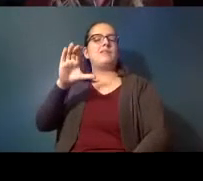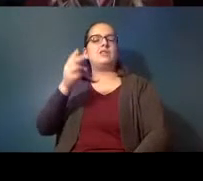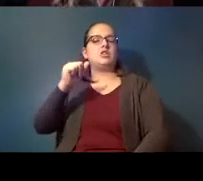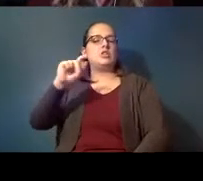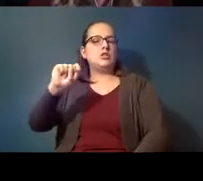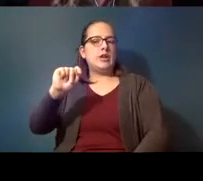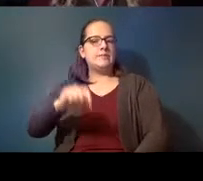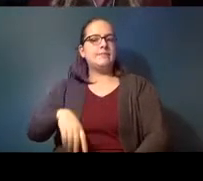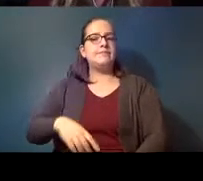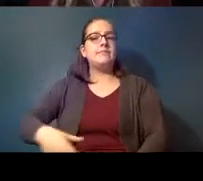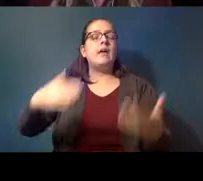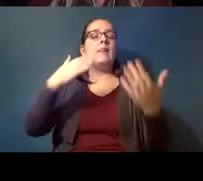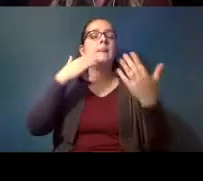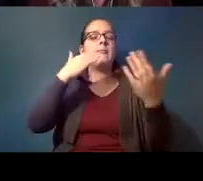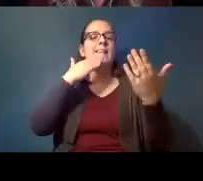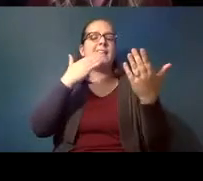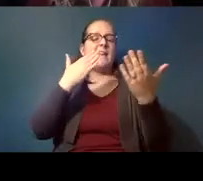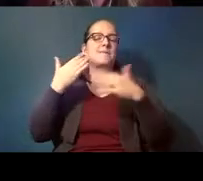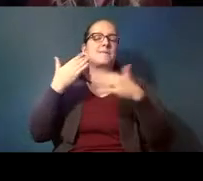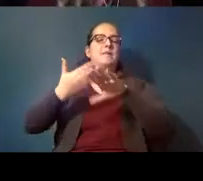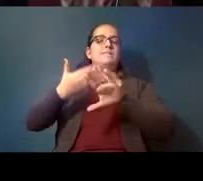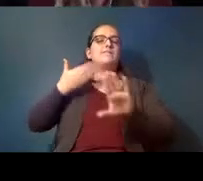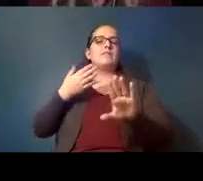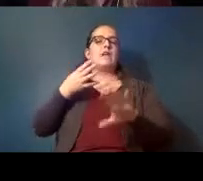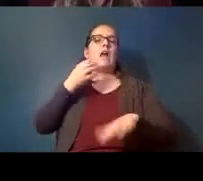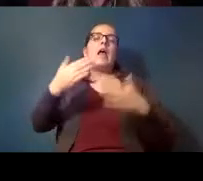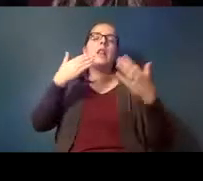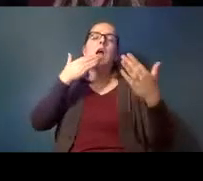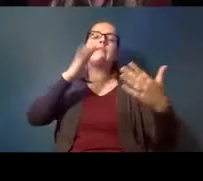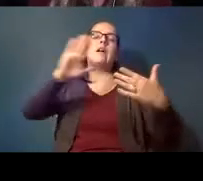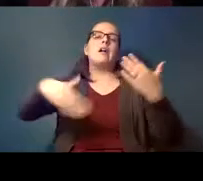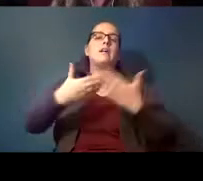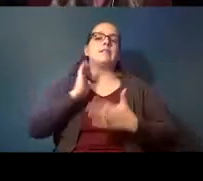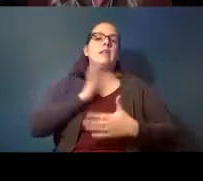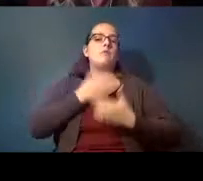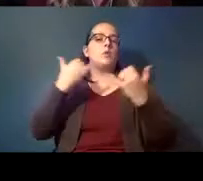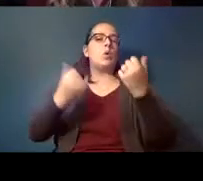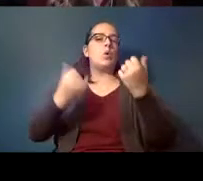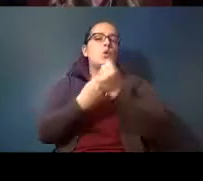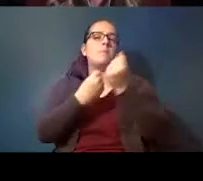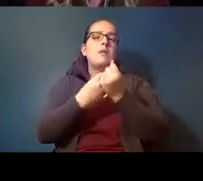thank you in advance and thank you to all of our current supporters for everything you have made